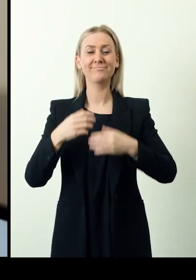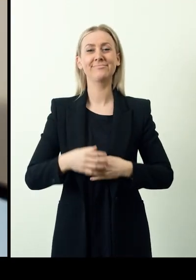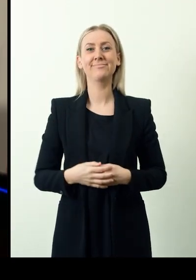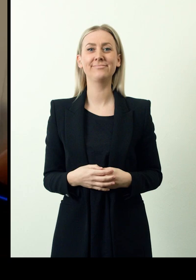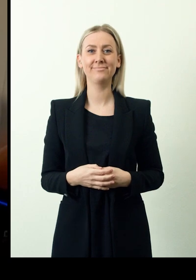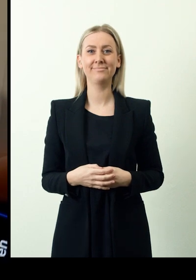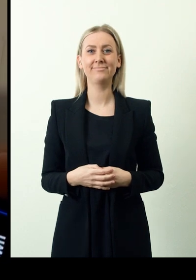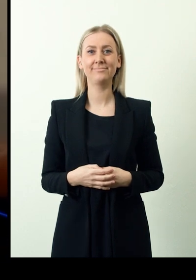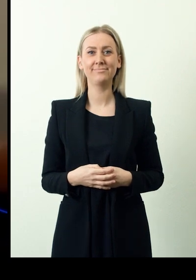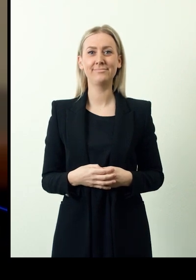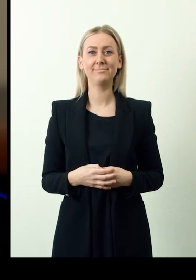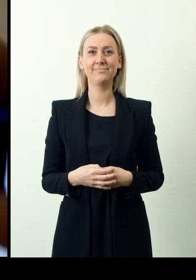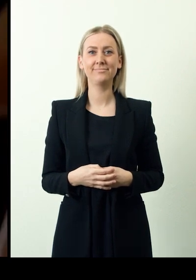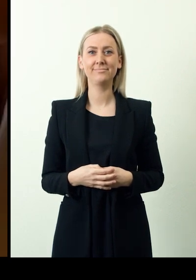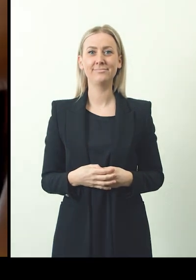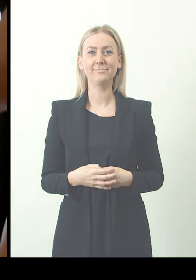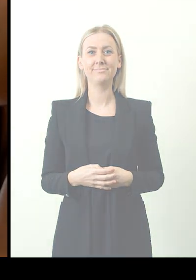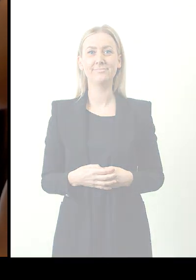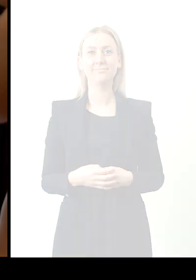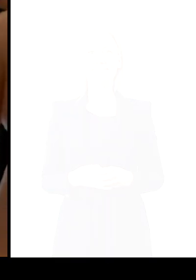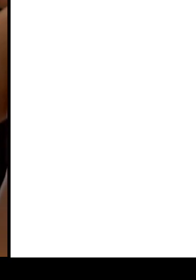and degrees of brightness.